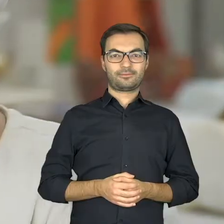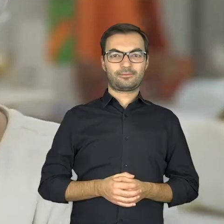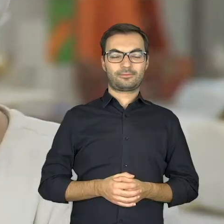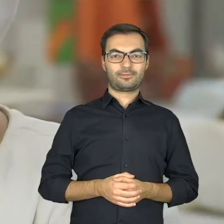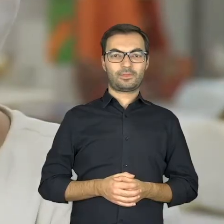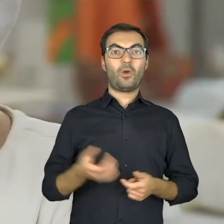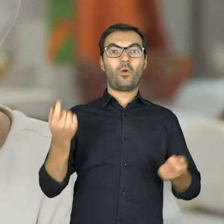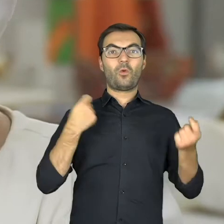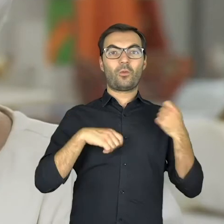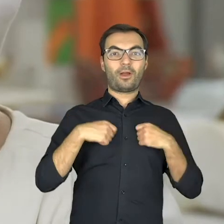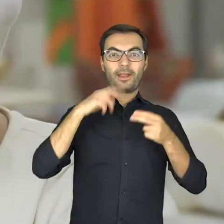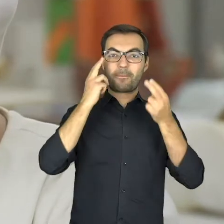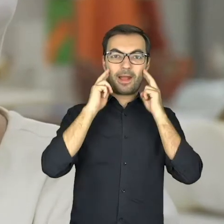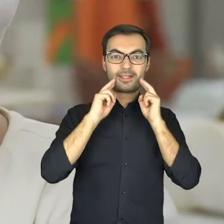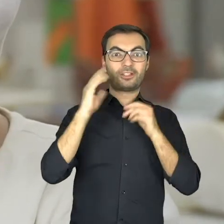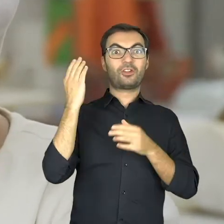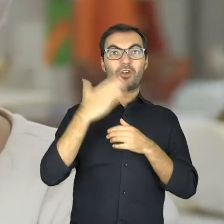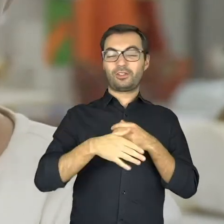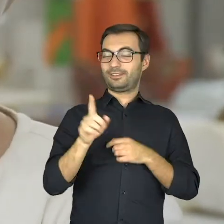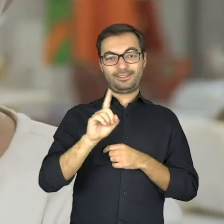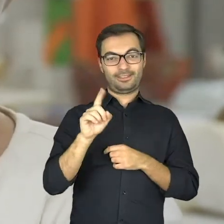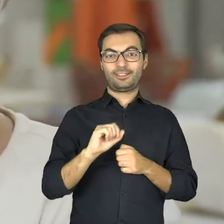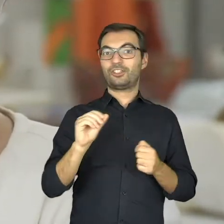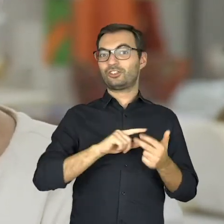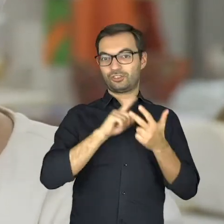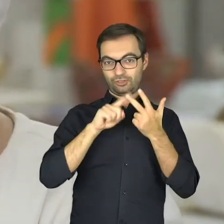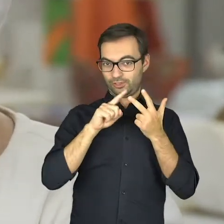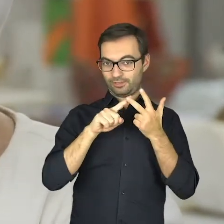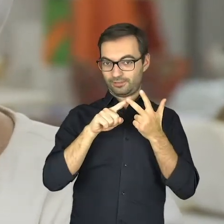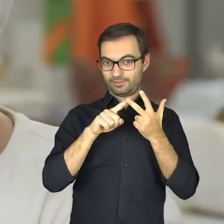The costume and makeup aren’t everything. Step three: